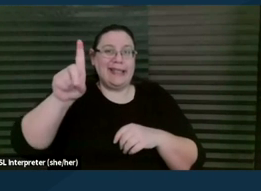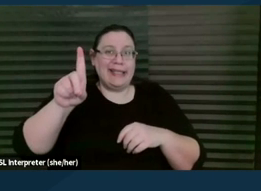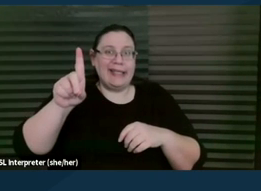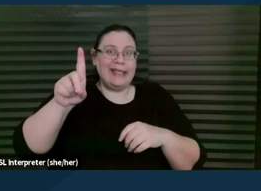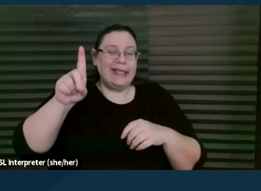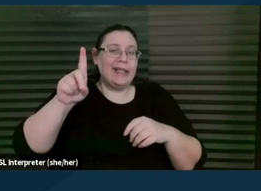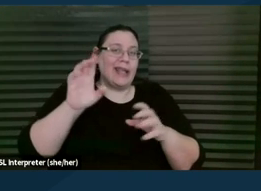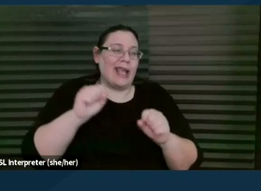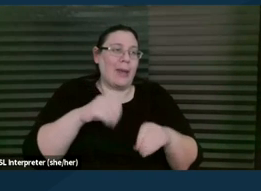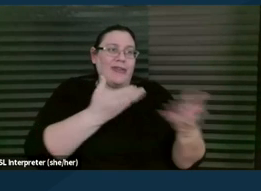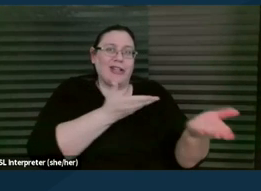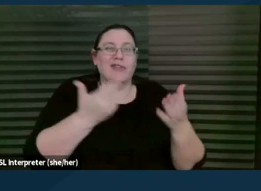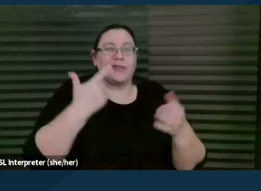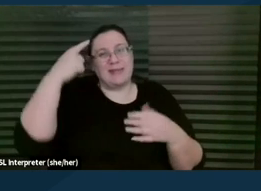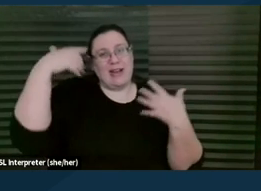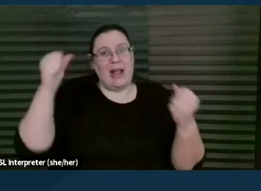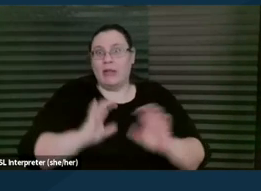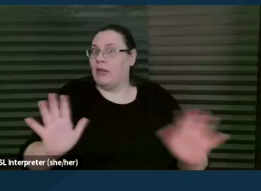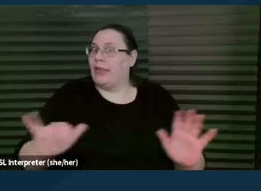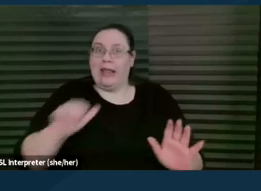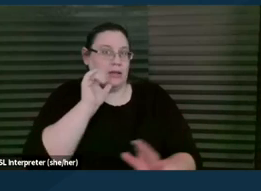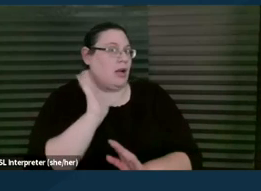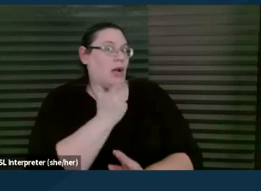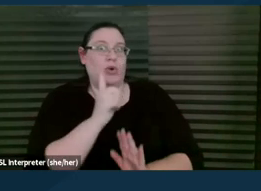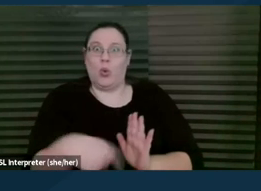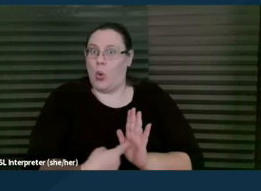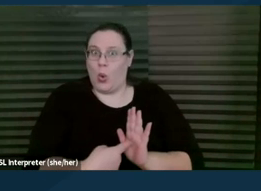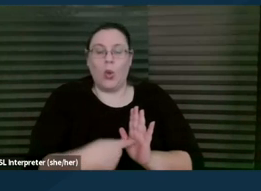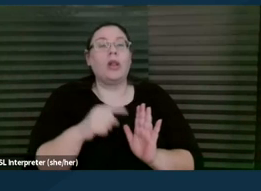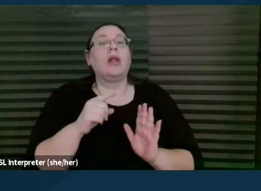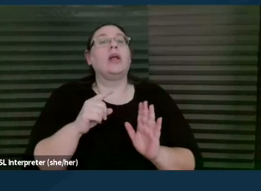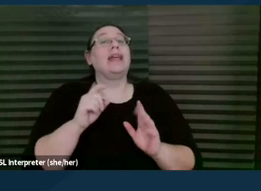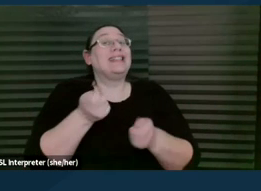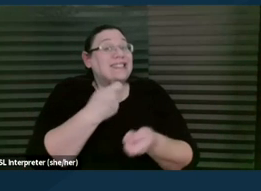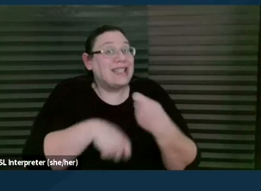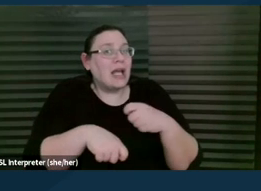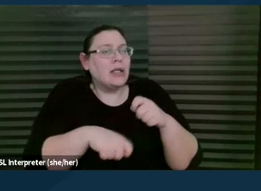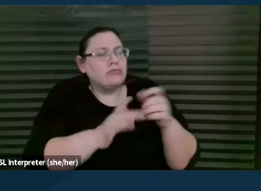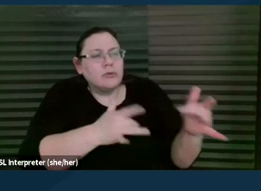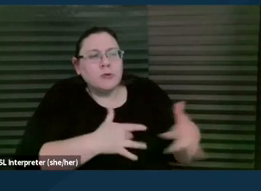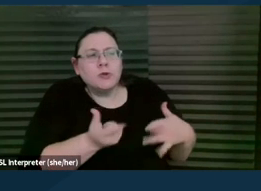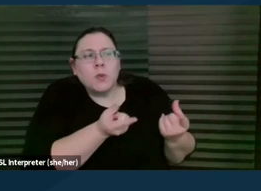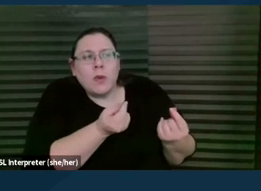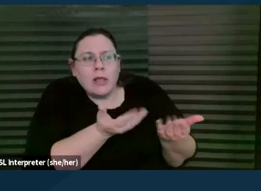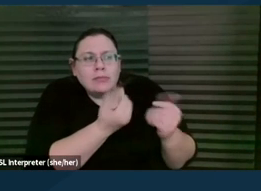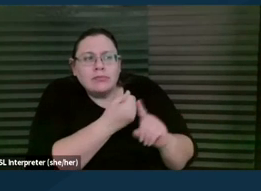That's not our role. Our role is to say, you know, what are your concerns? And then to maybe say back to them,